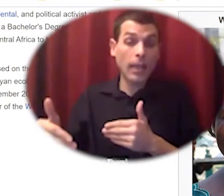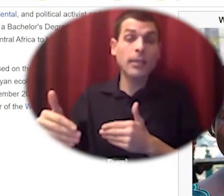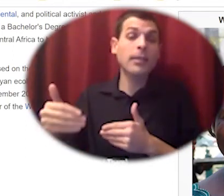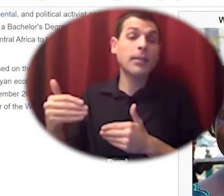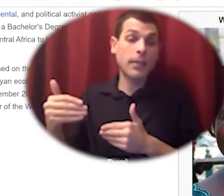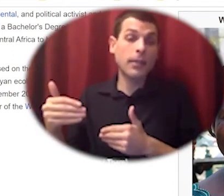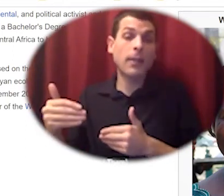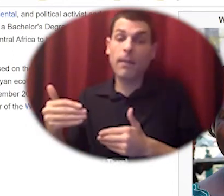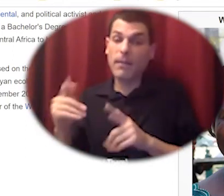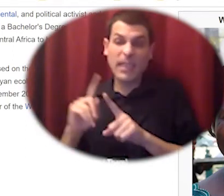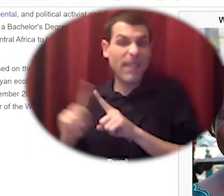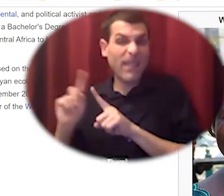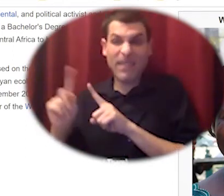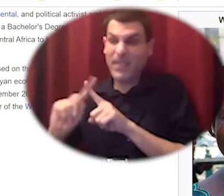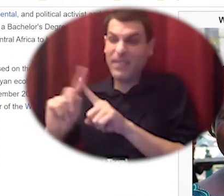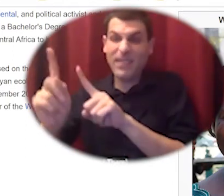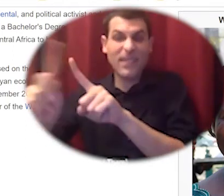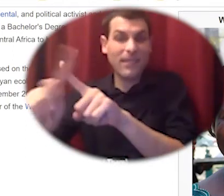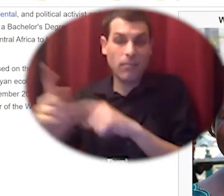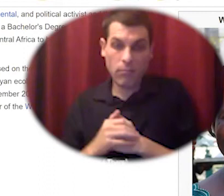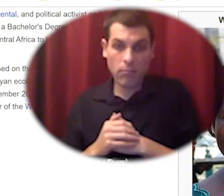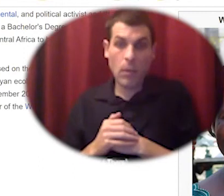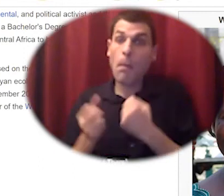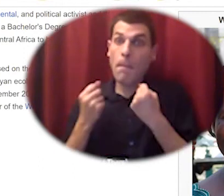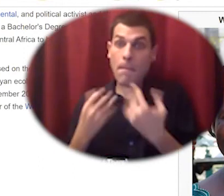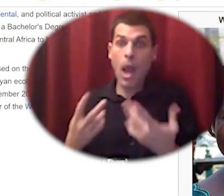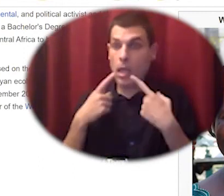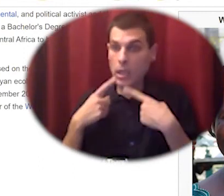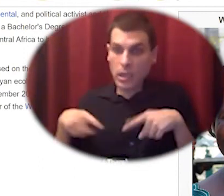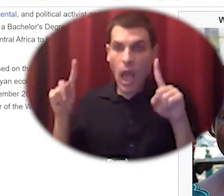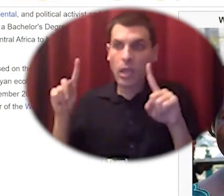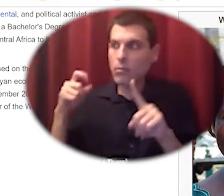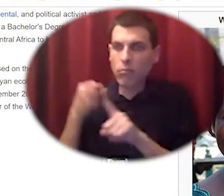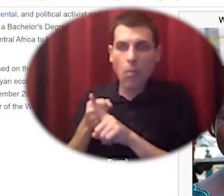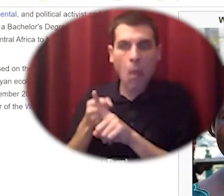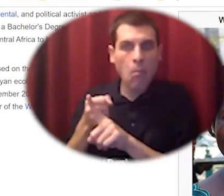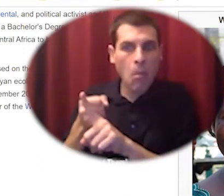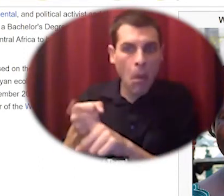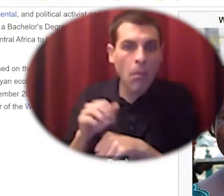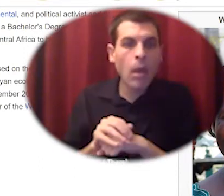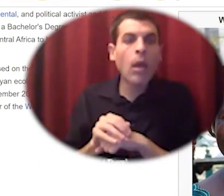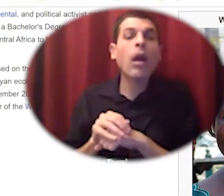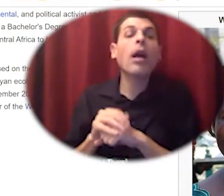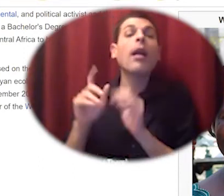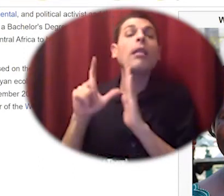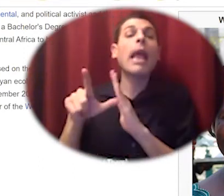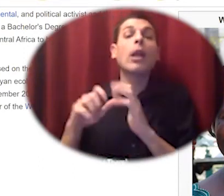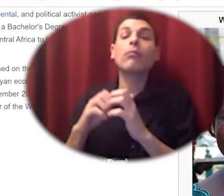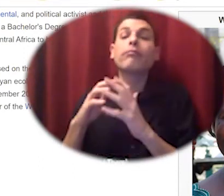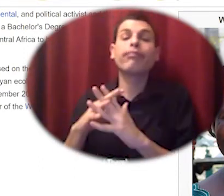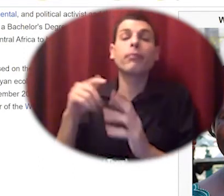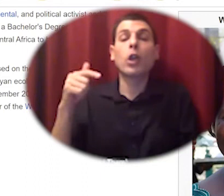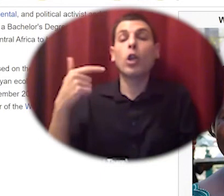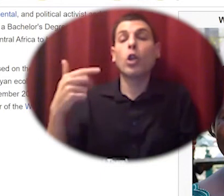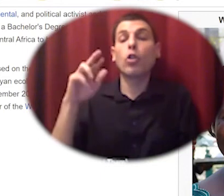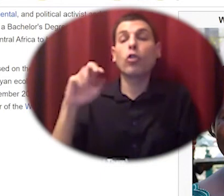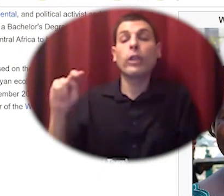political successes she founded the green belt movement which is a multinational continent